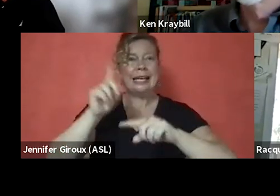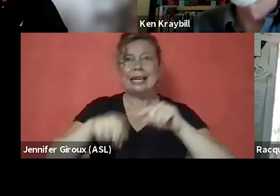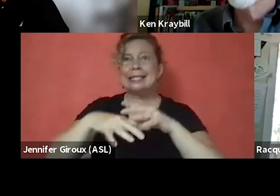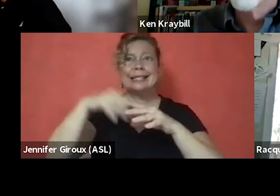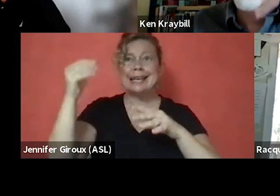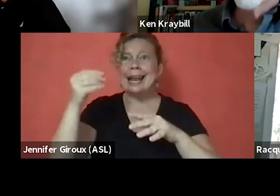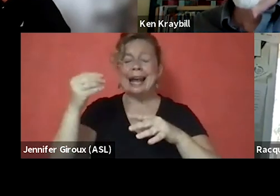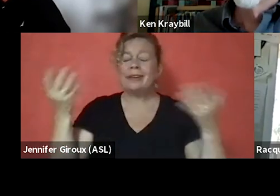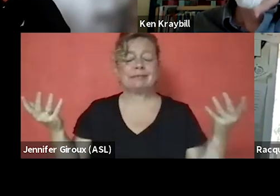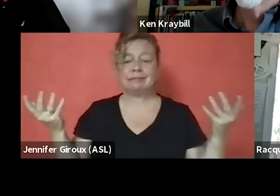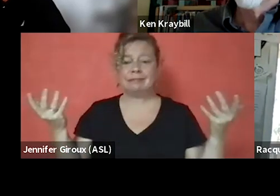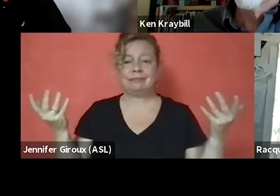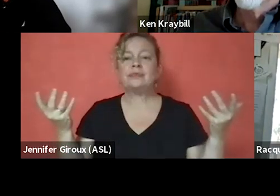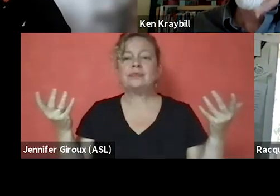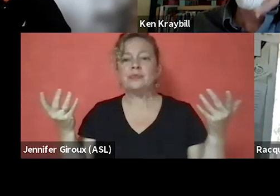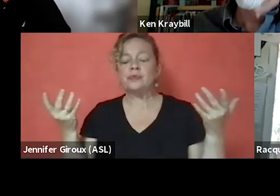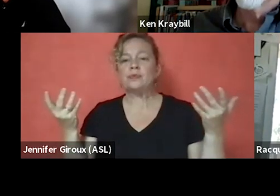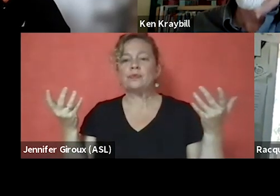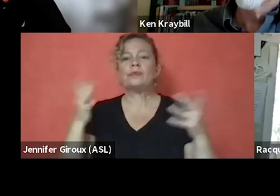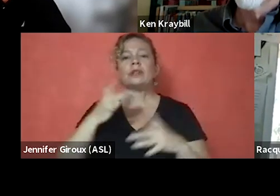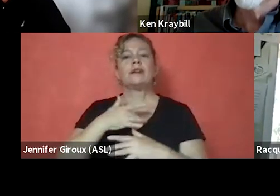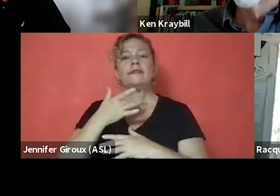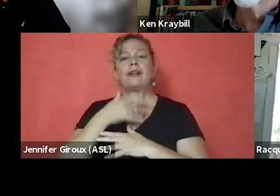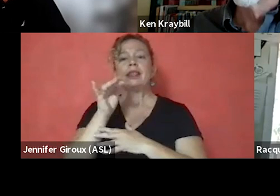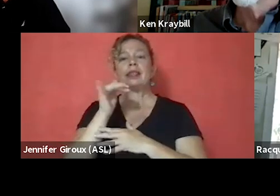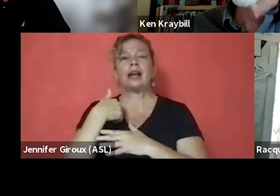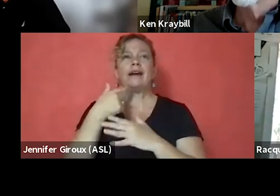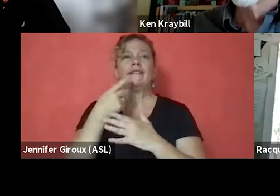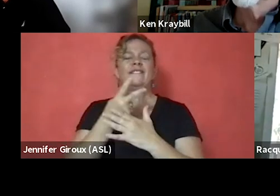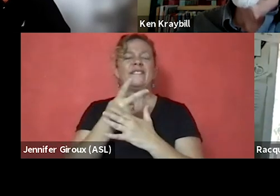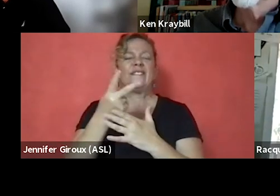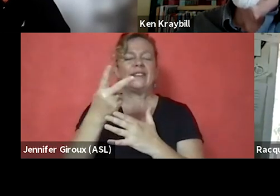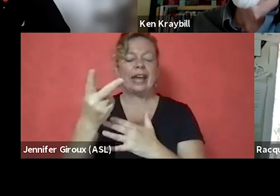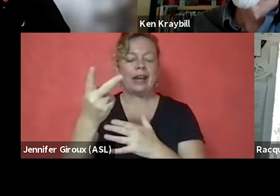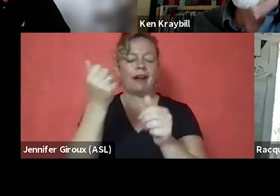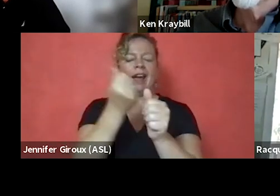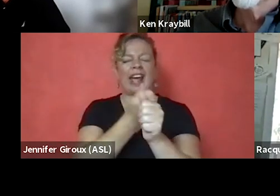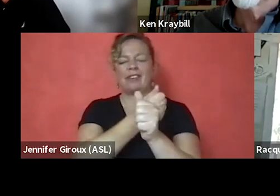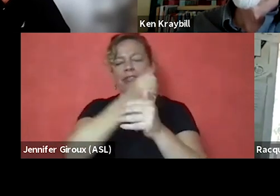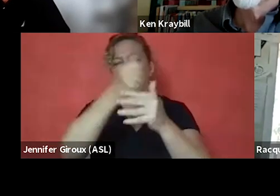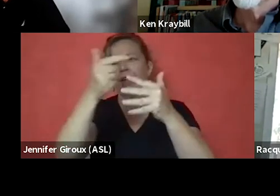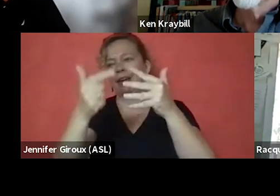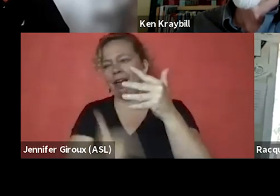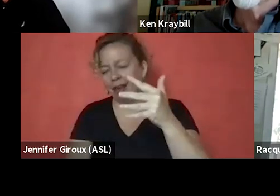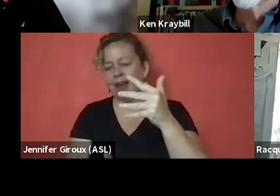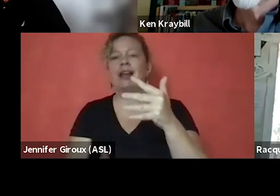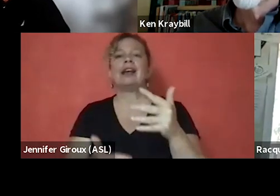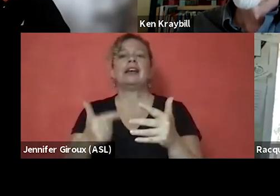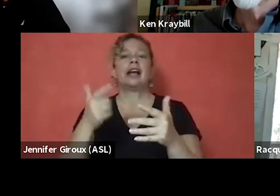I mean, I felt like I had failed everything. And I had tried so many different ways.